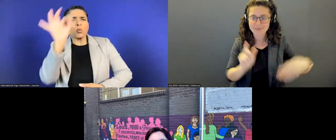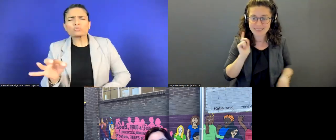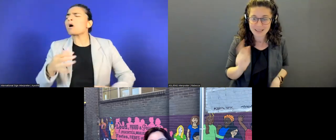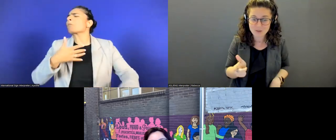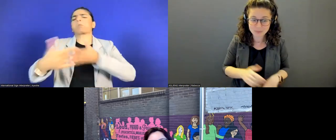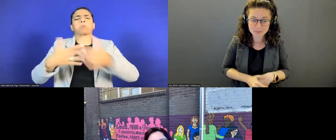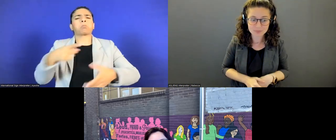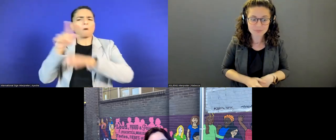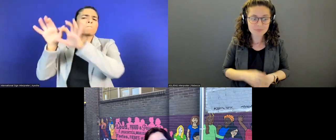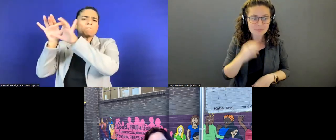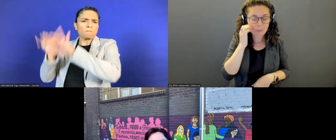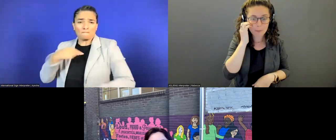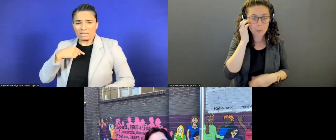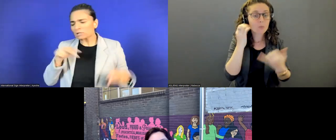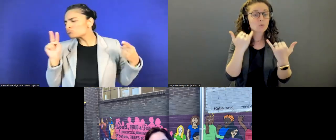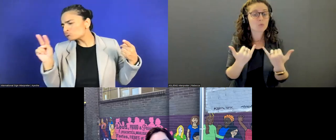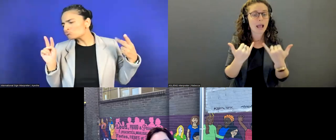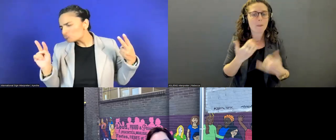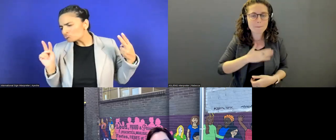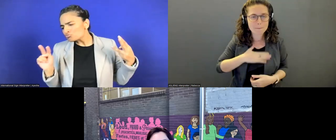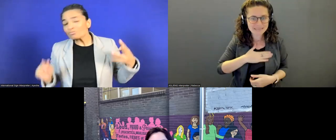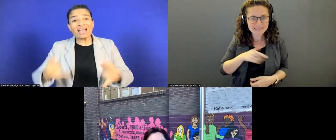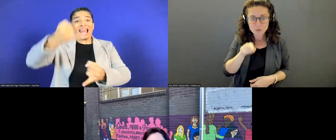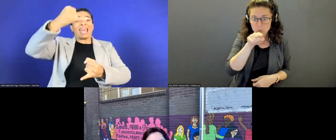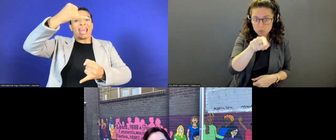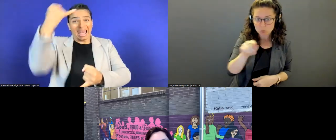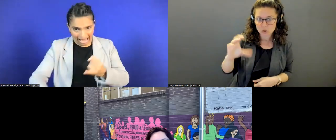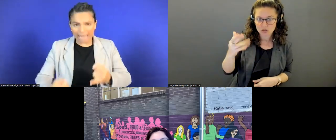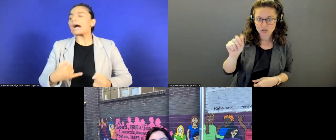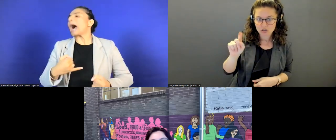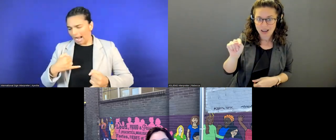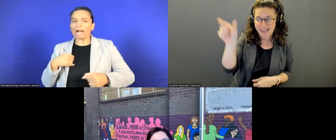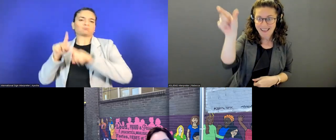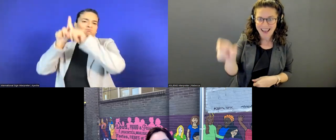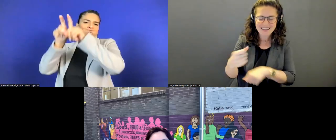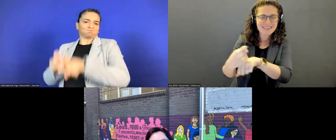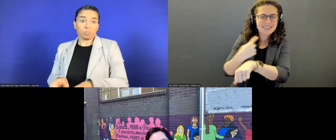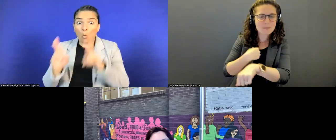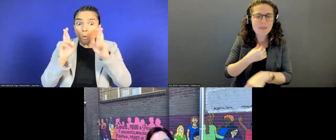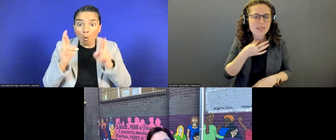For now, why don't you go ahead and put in the chat, to me, if you wish, maybe say where you're from.